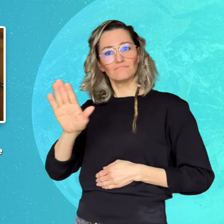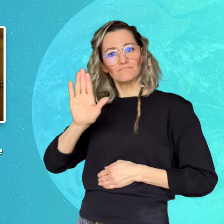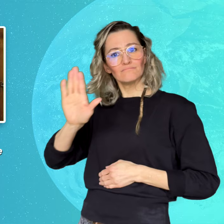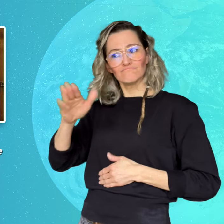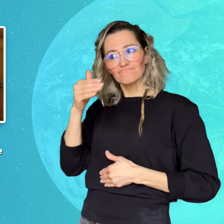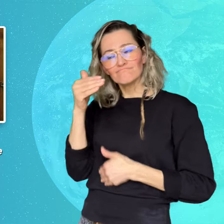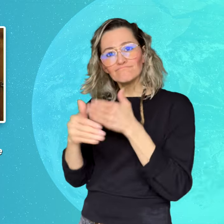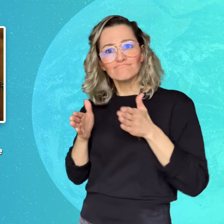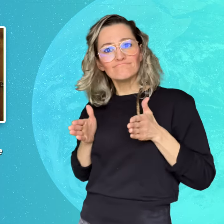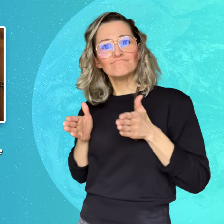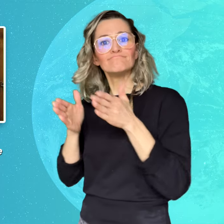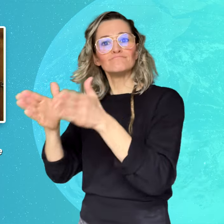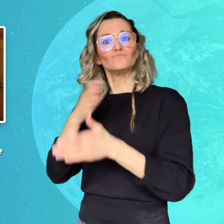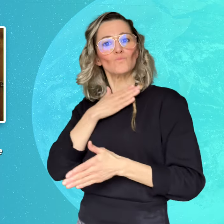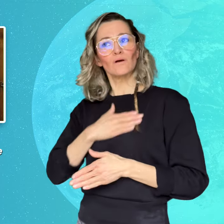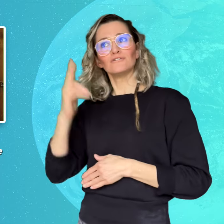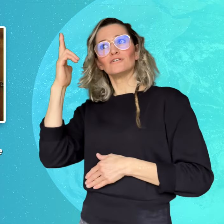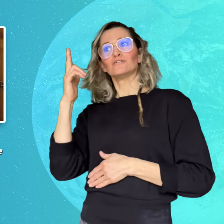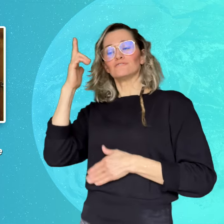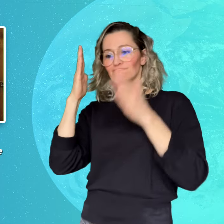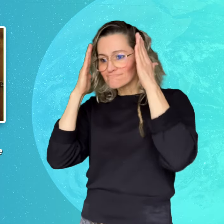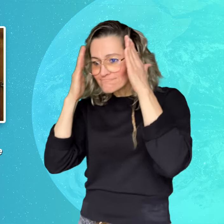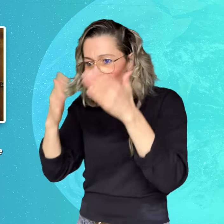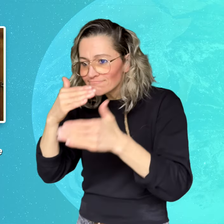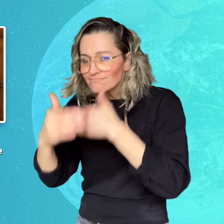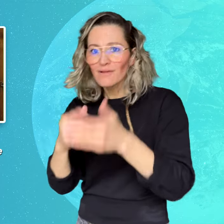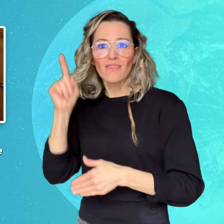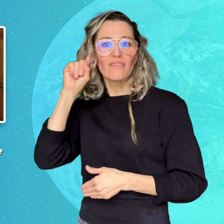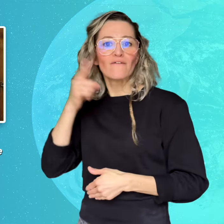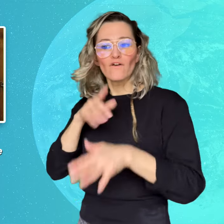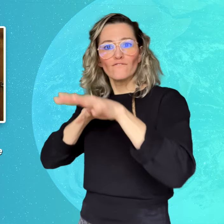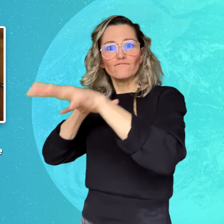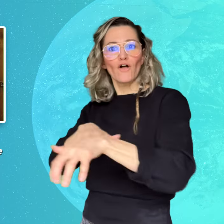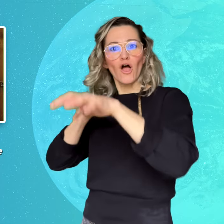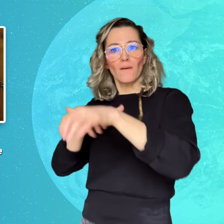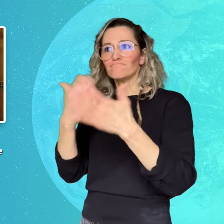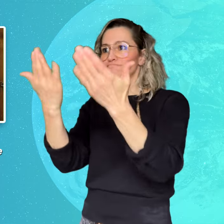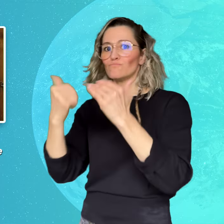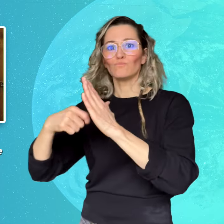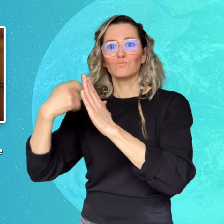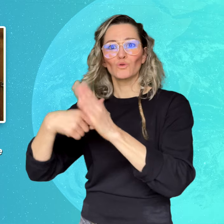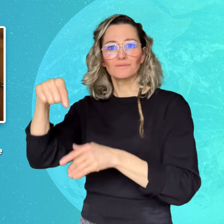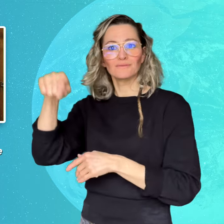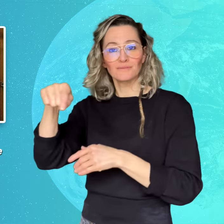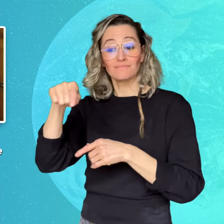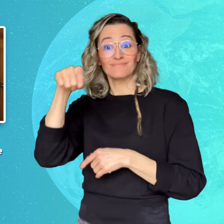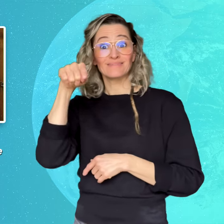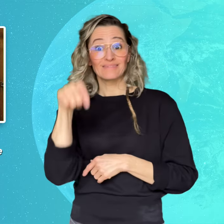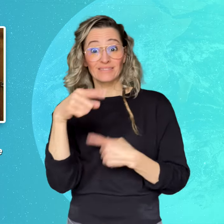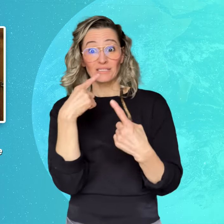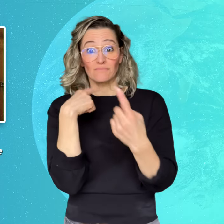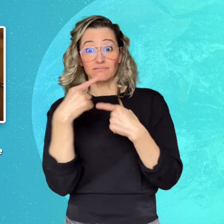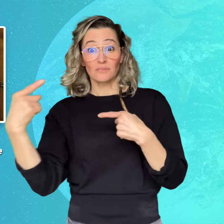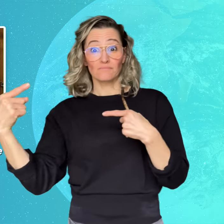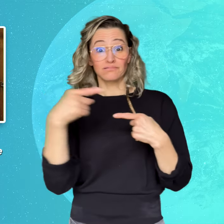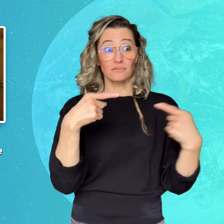Then, they had a violent disagreement. During an interview with the police,